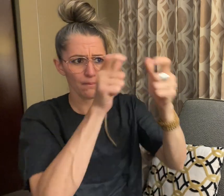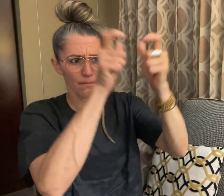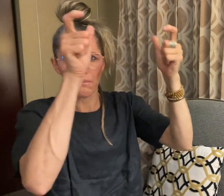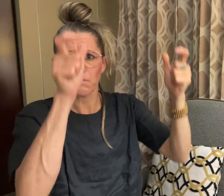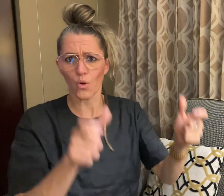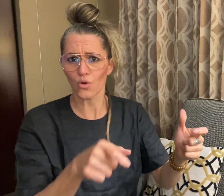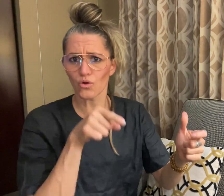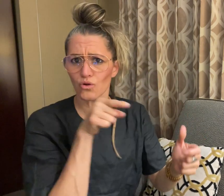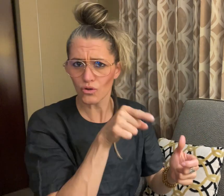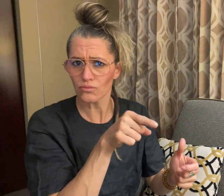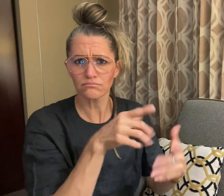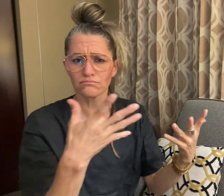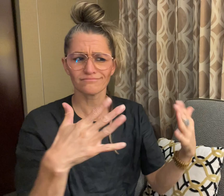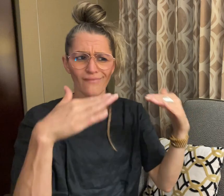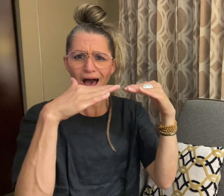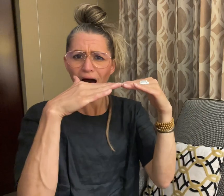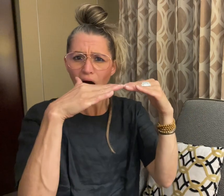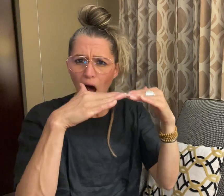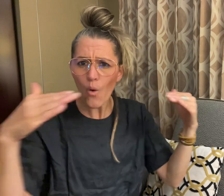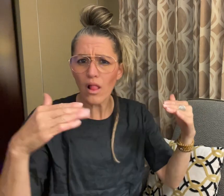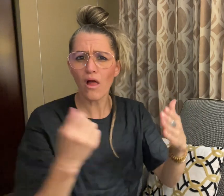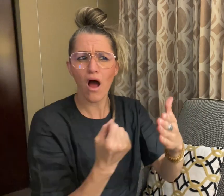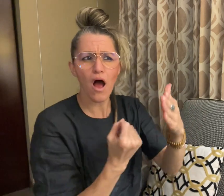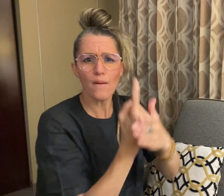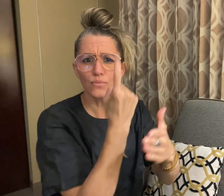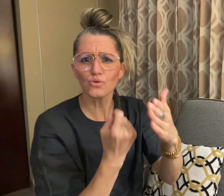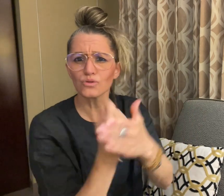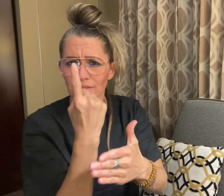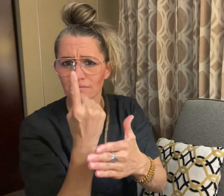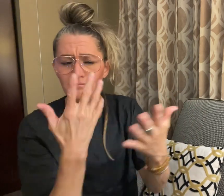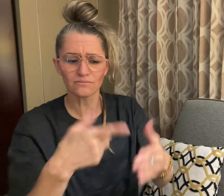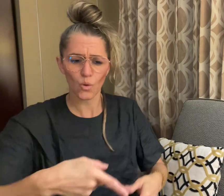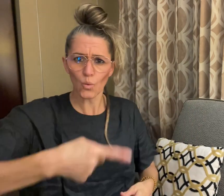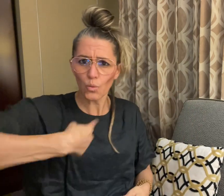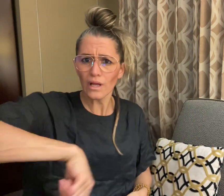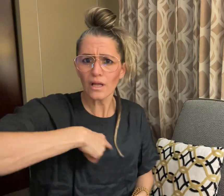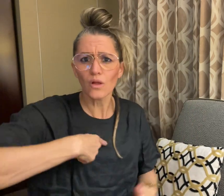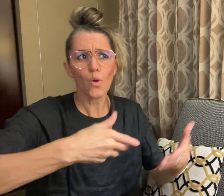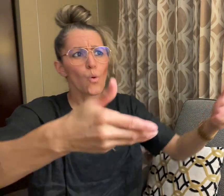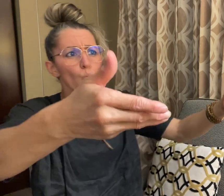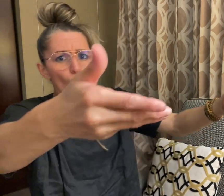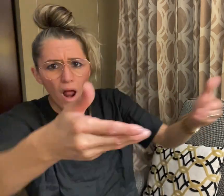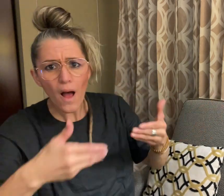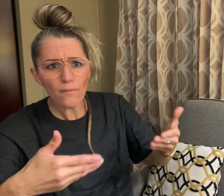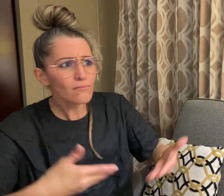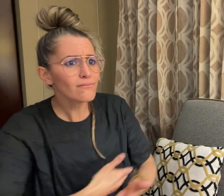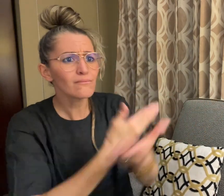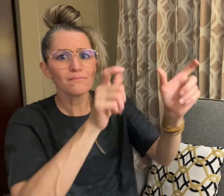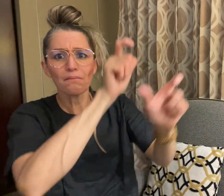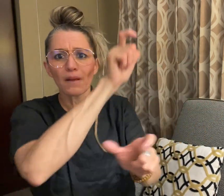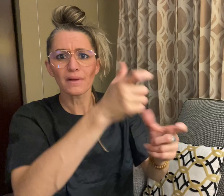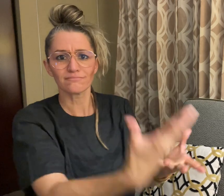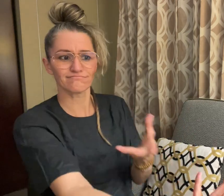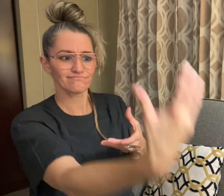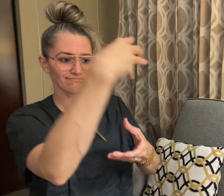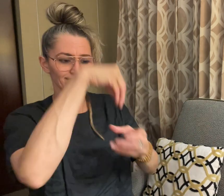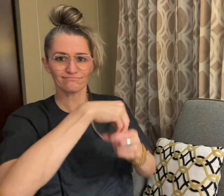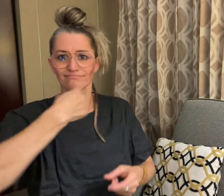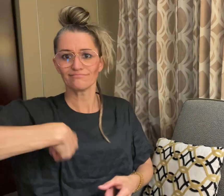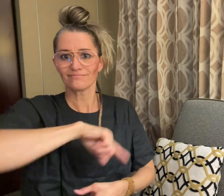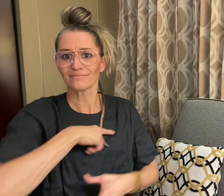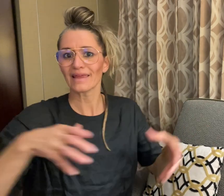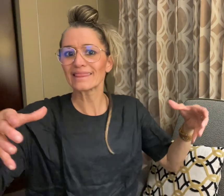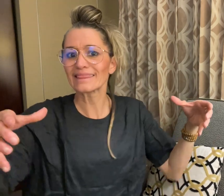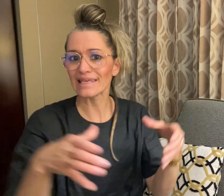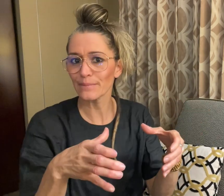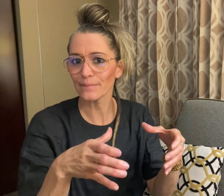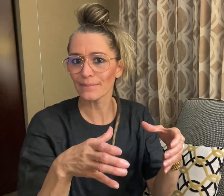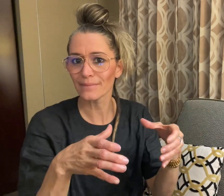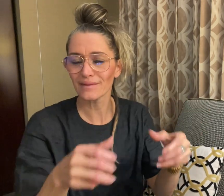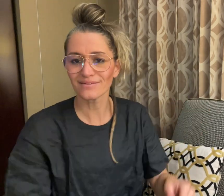employer and we welcome everyone to our team”.